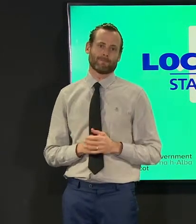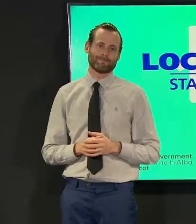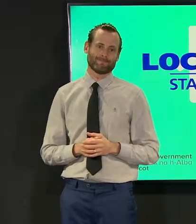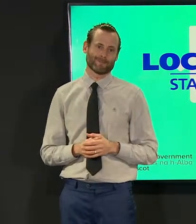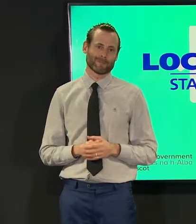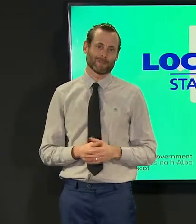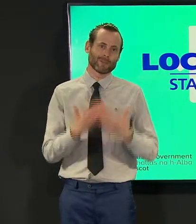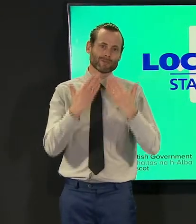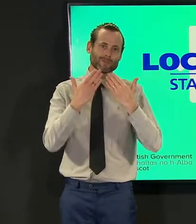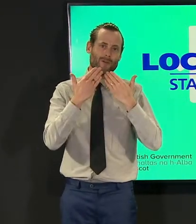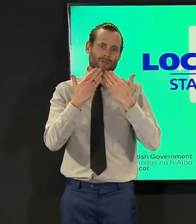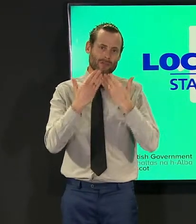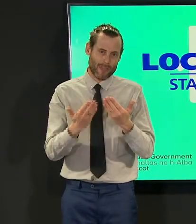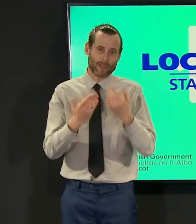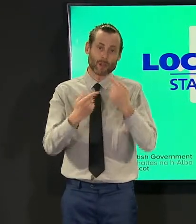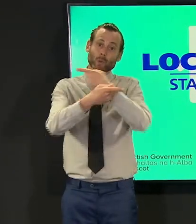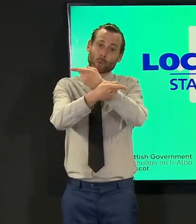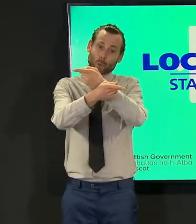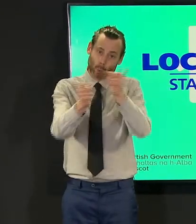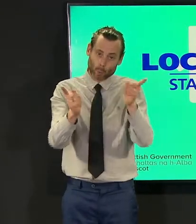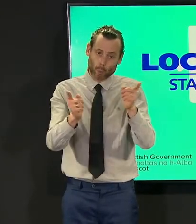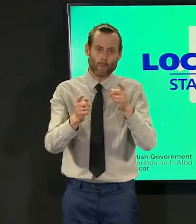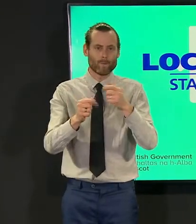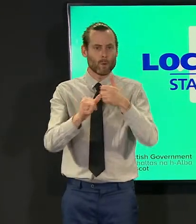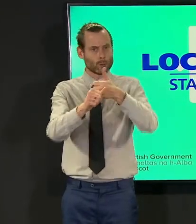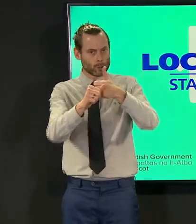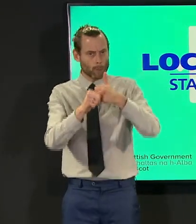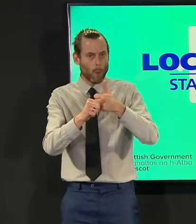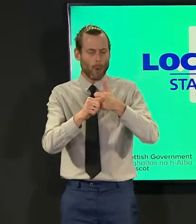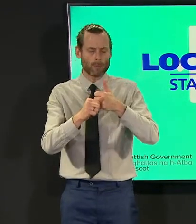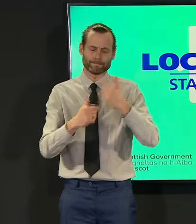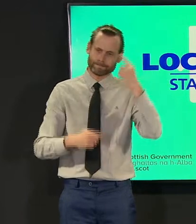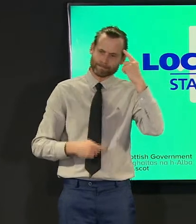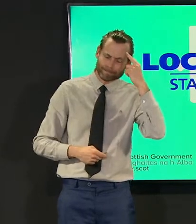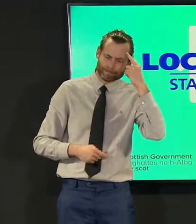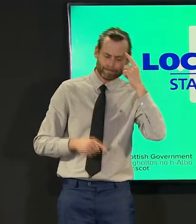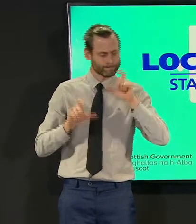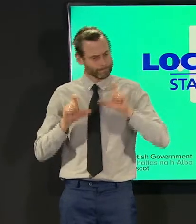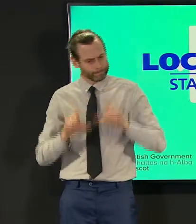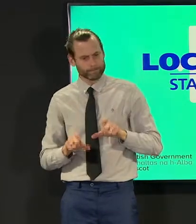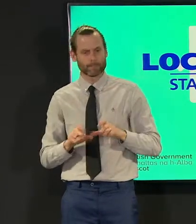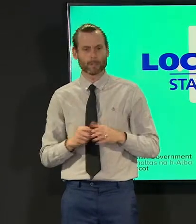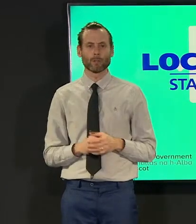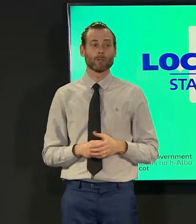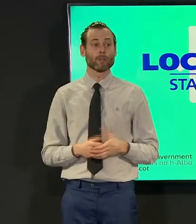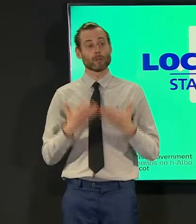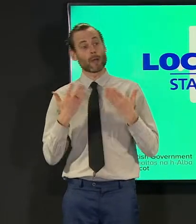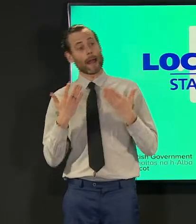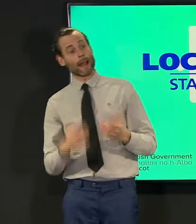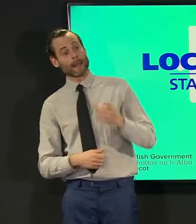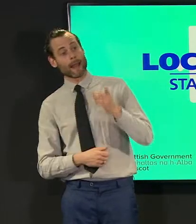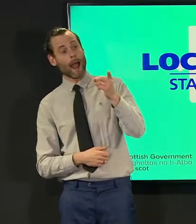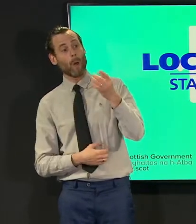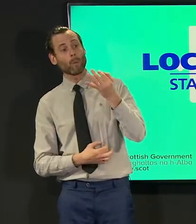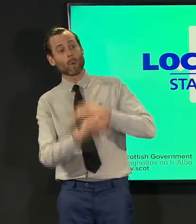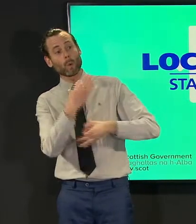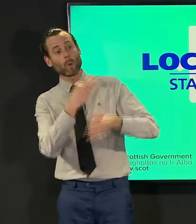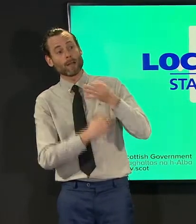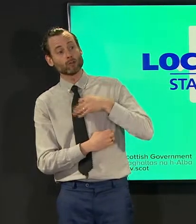all of you who are doing just that now let's turn to our journalists uh who have joined